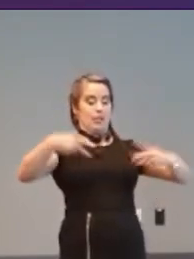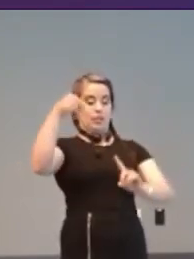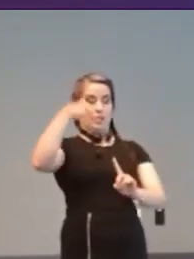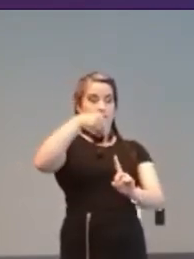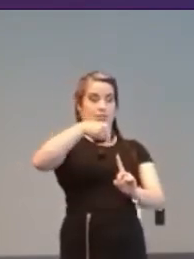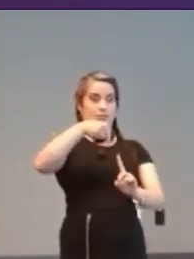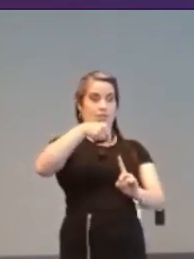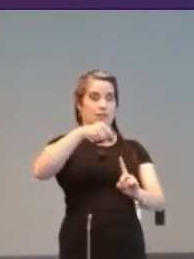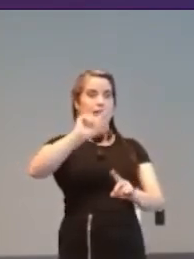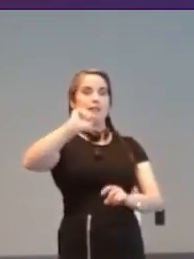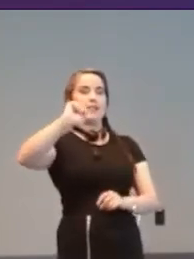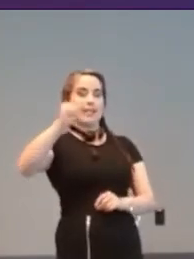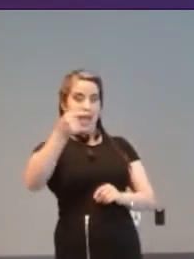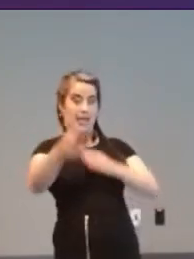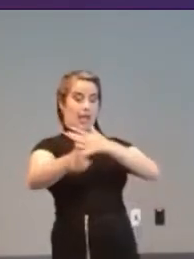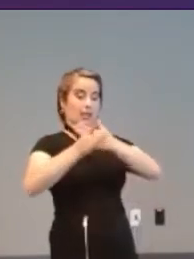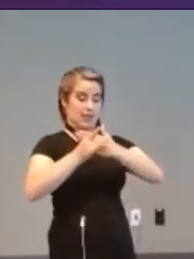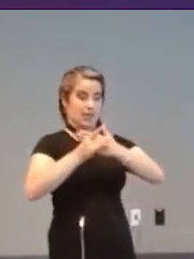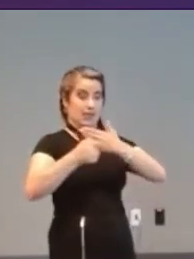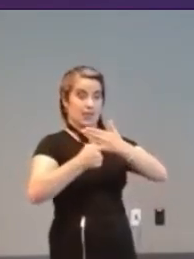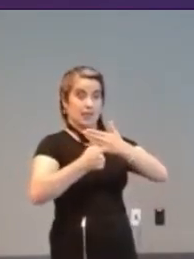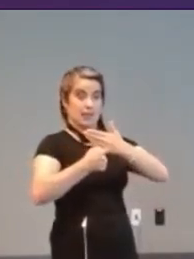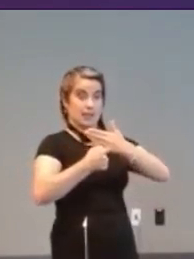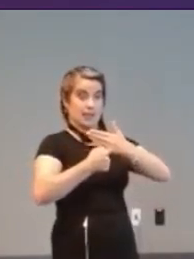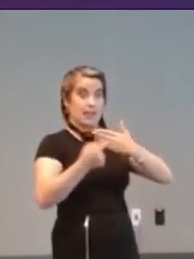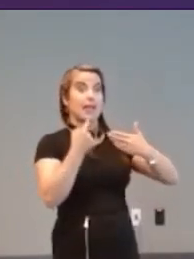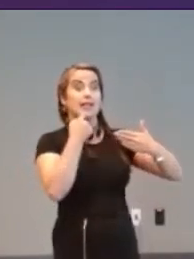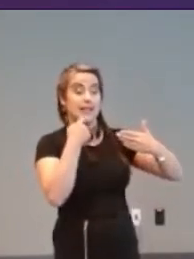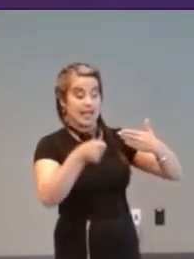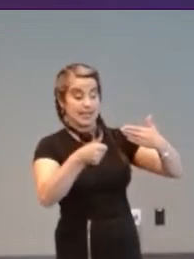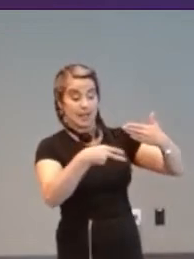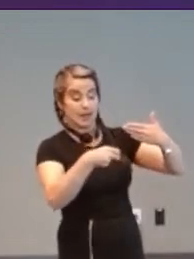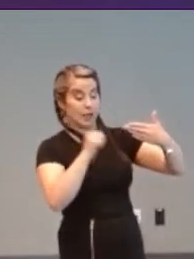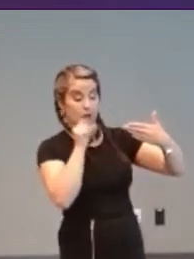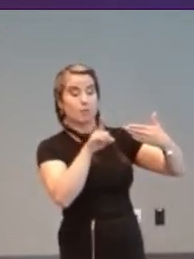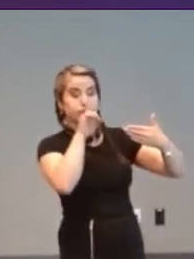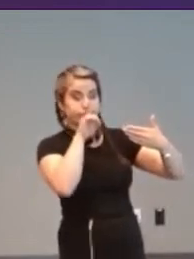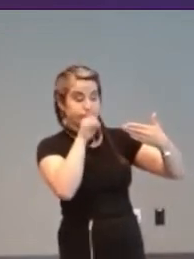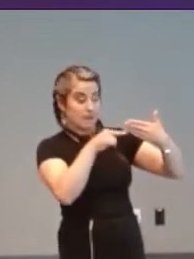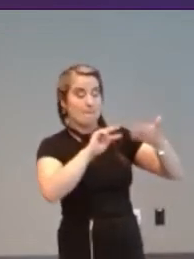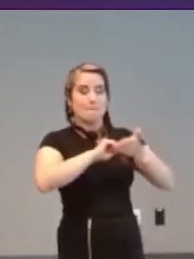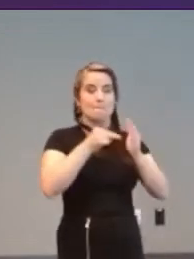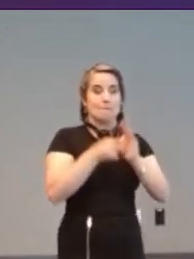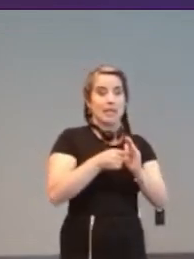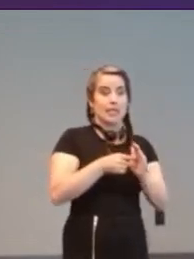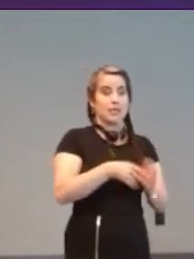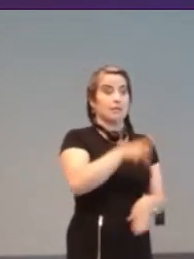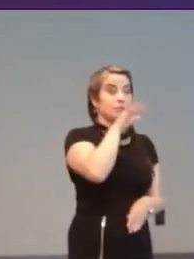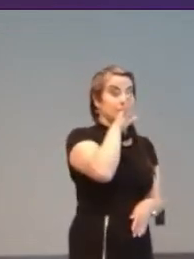tag in the stores because it doesn't support good subtitles or because there is no spoken word? What